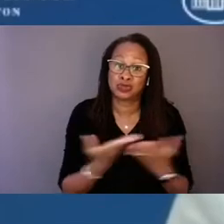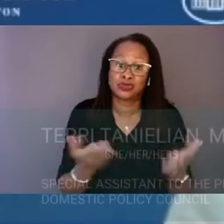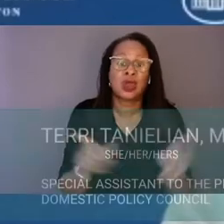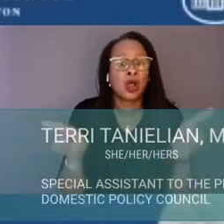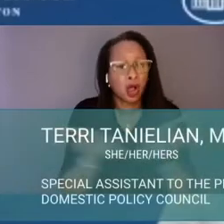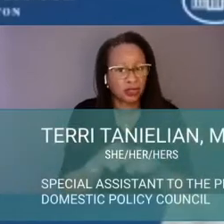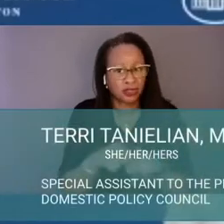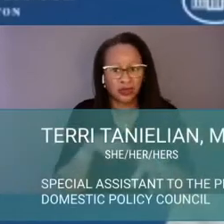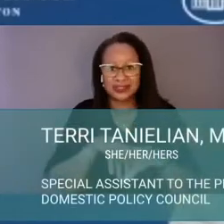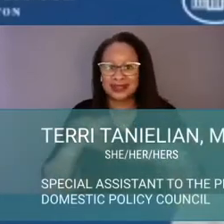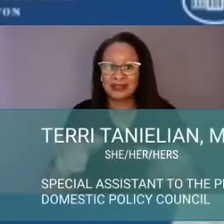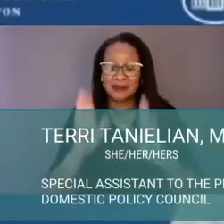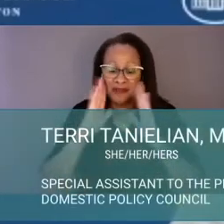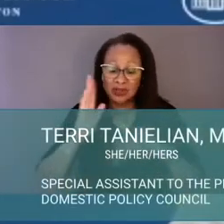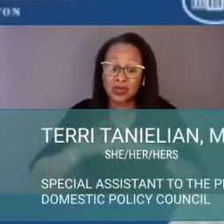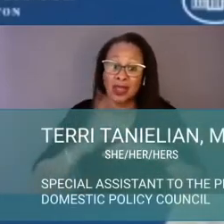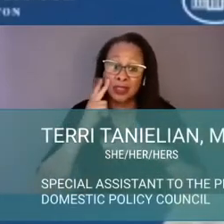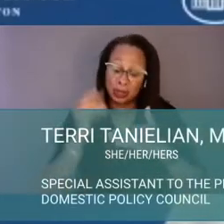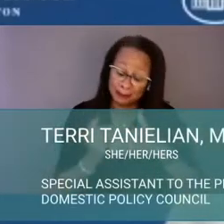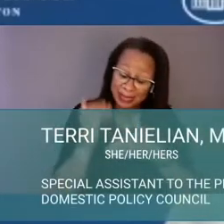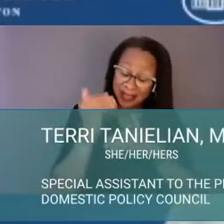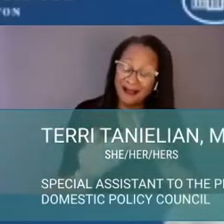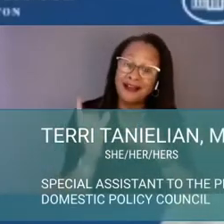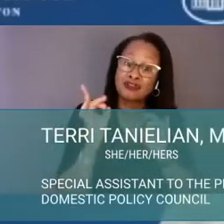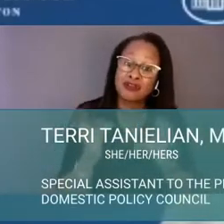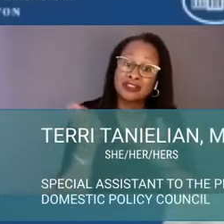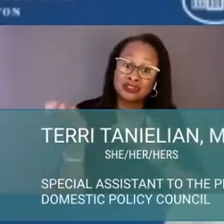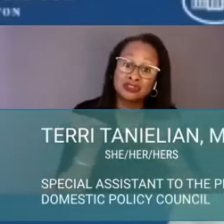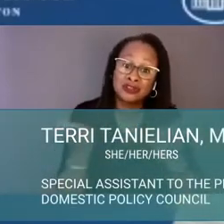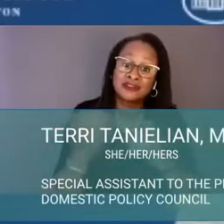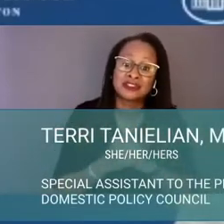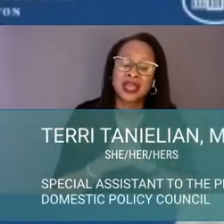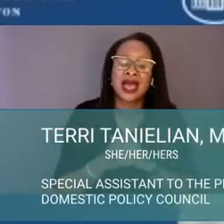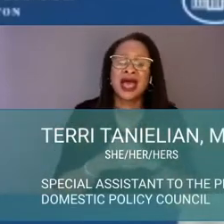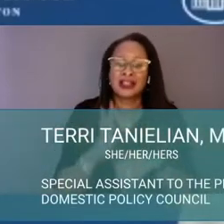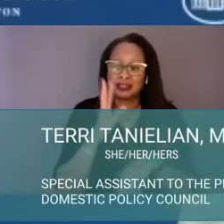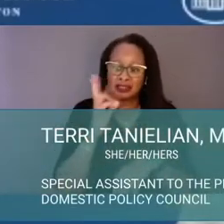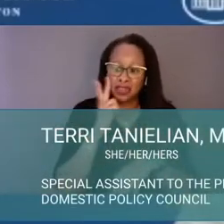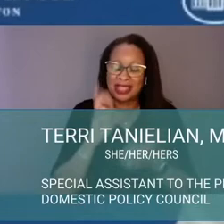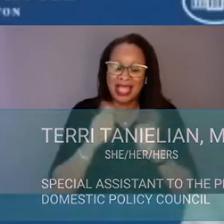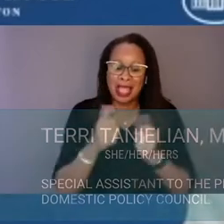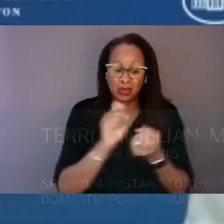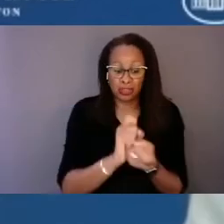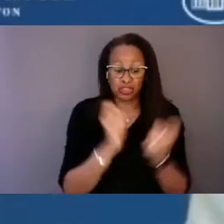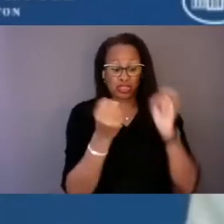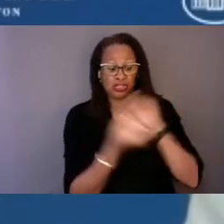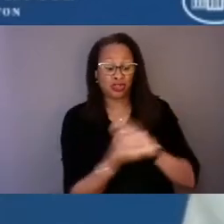beyond crisis services to look at how we are transforming the entire mental health and substance use systems.